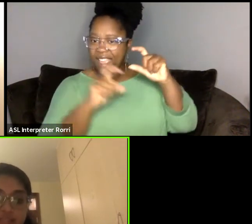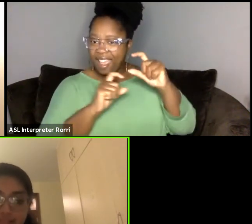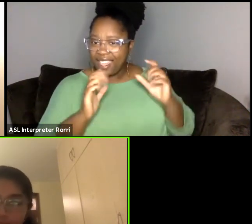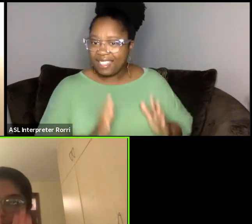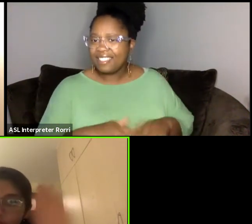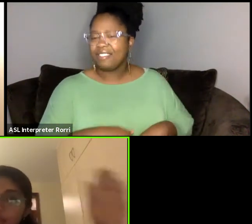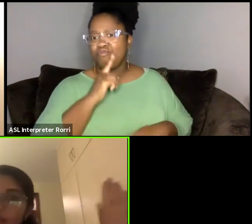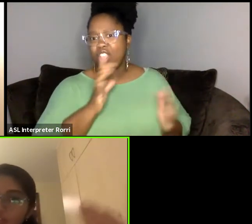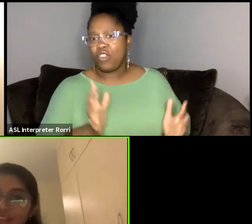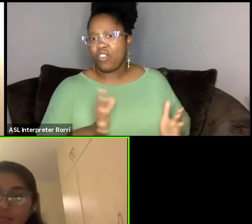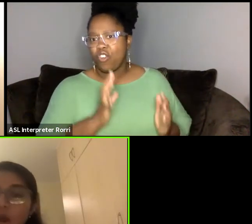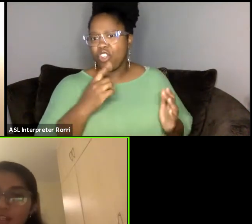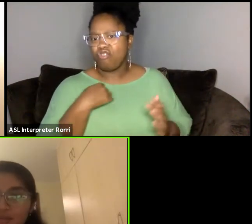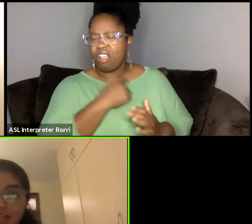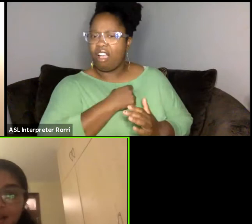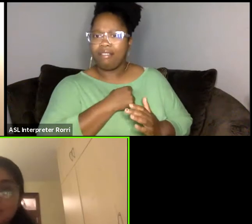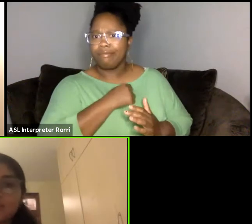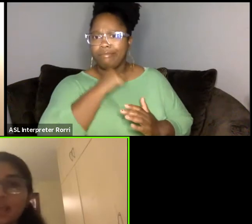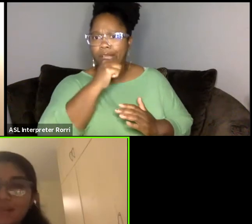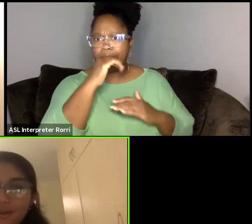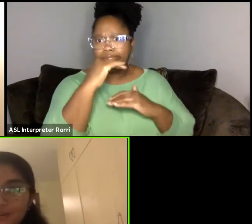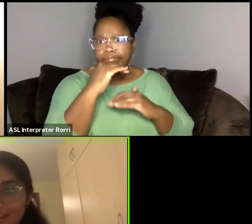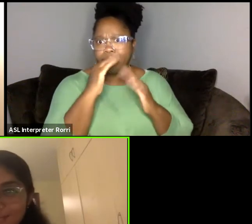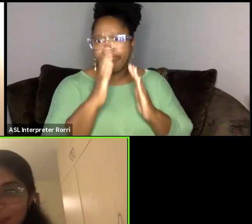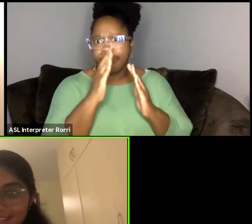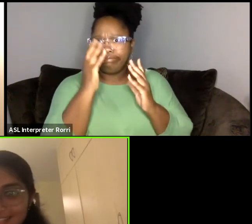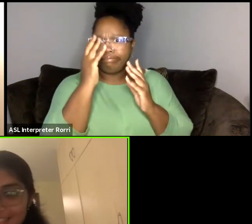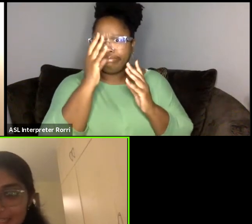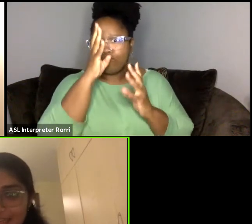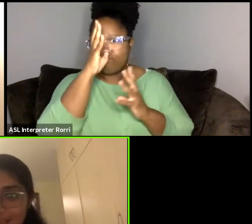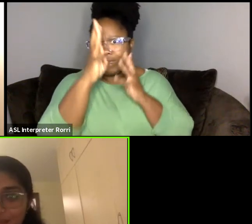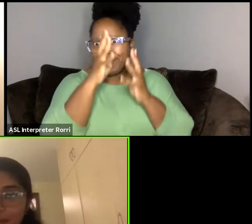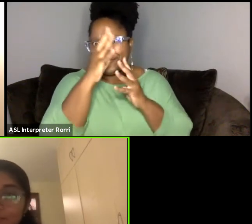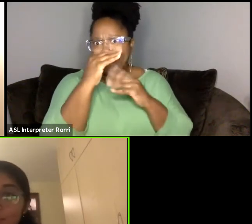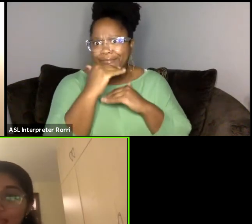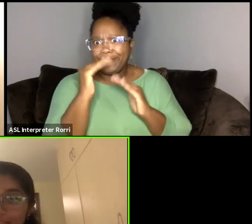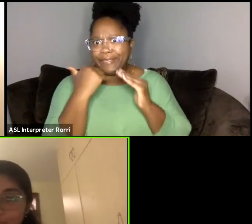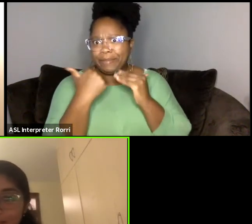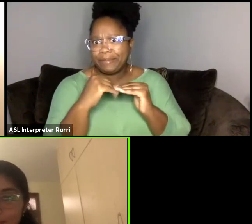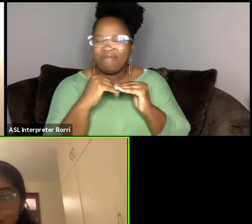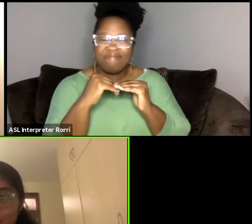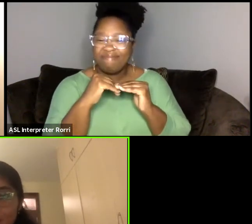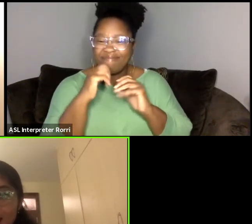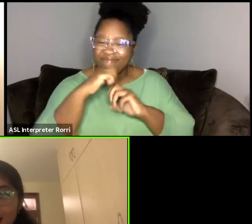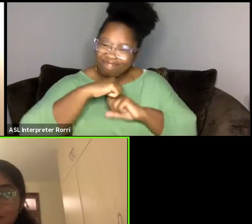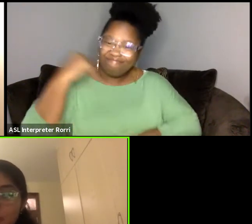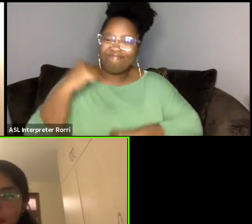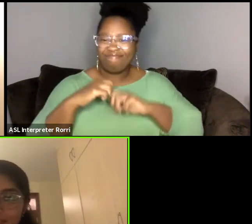to think outside the box when it comes to talking about creative practice. My few engagements with you over the last few months